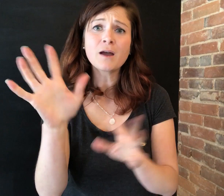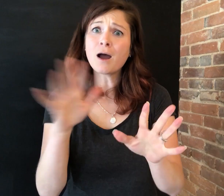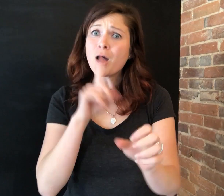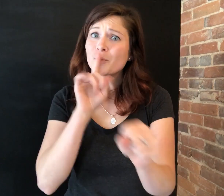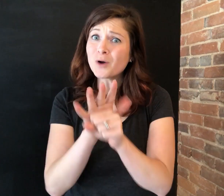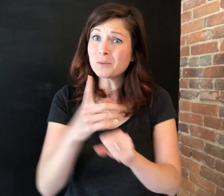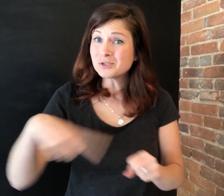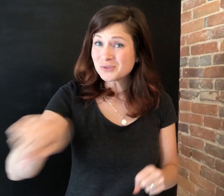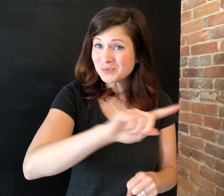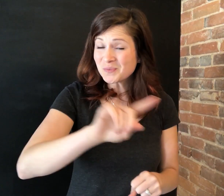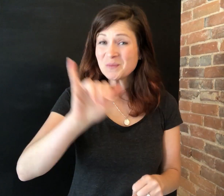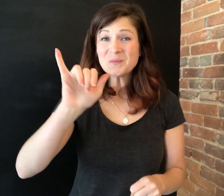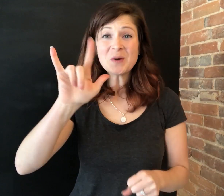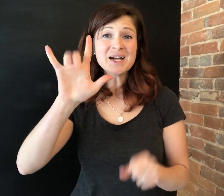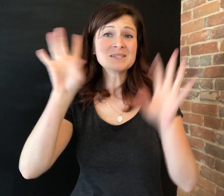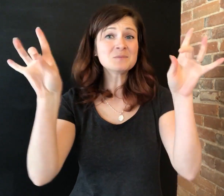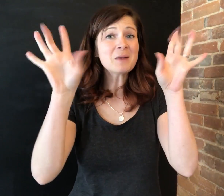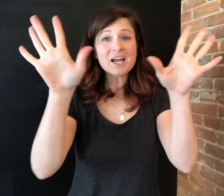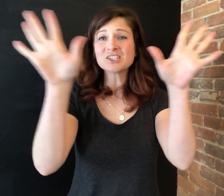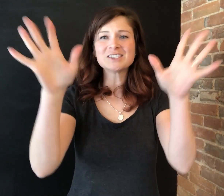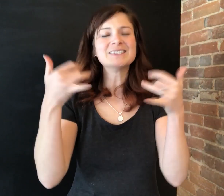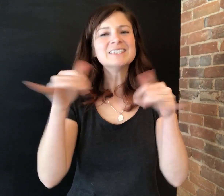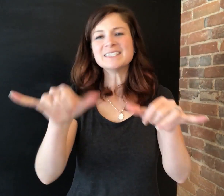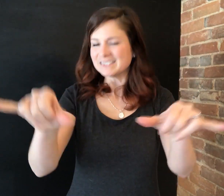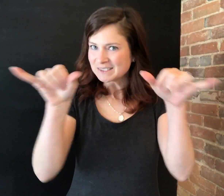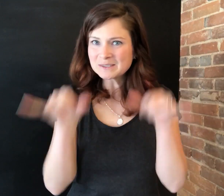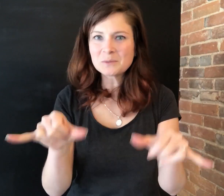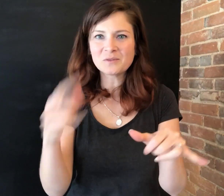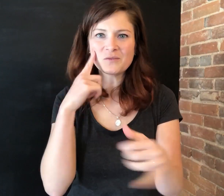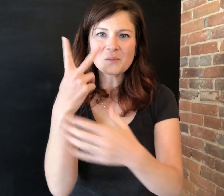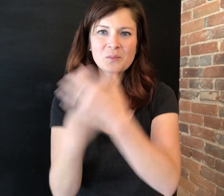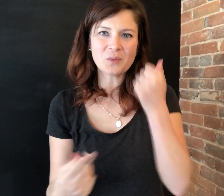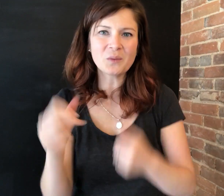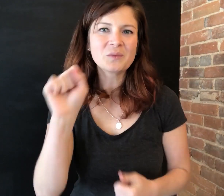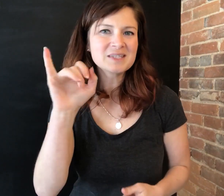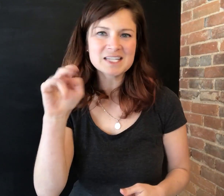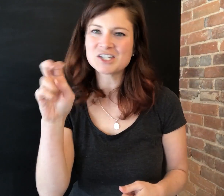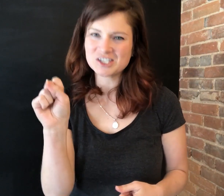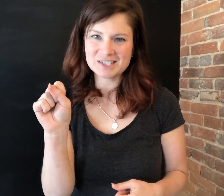We can guarantee that the YLC magic will remain the same for both sessions!